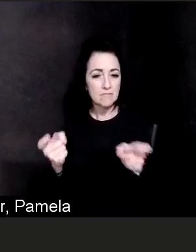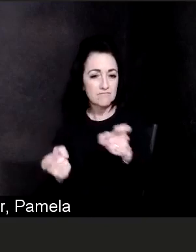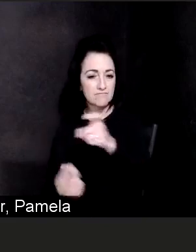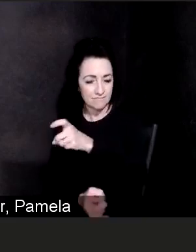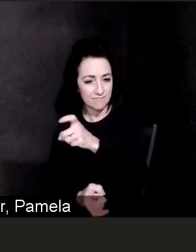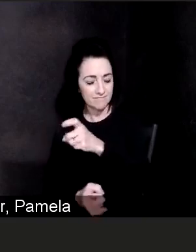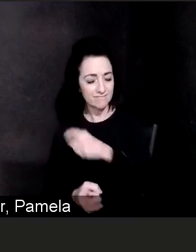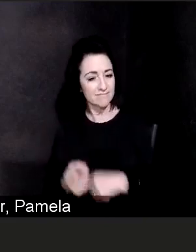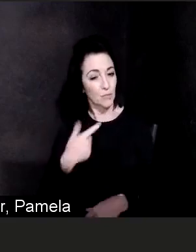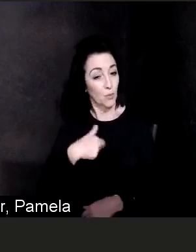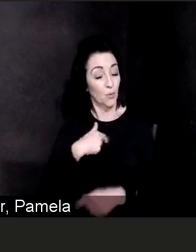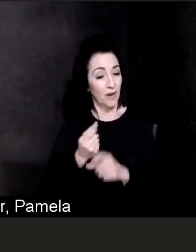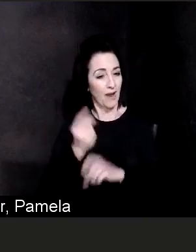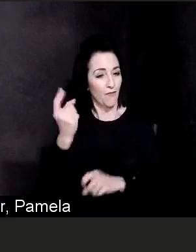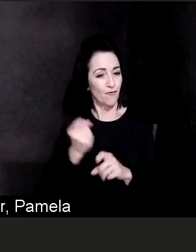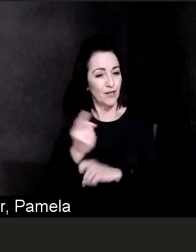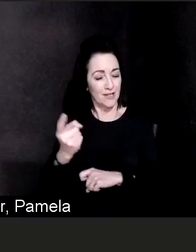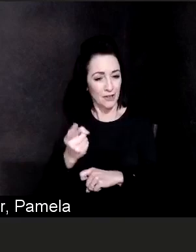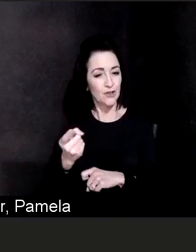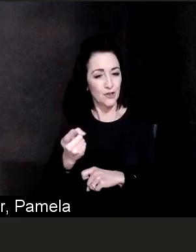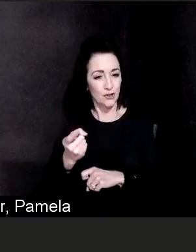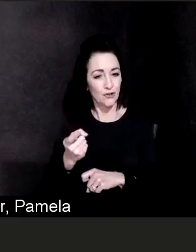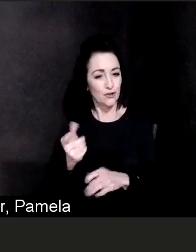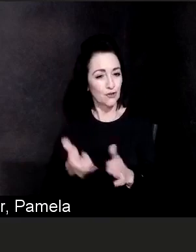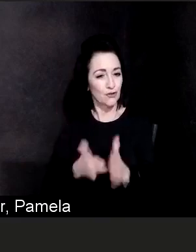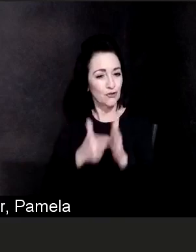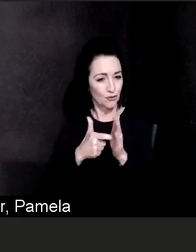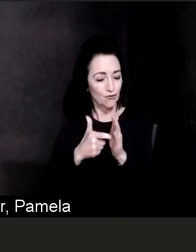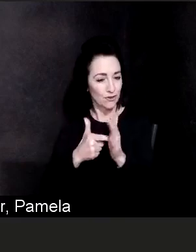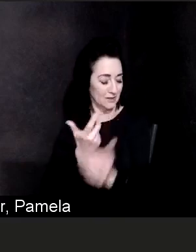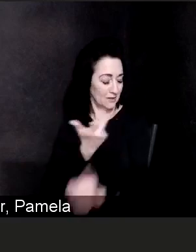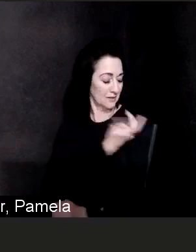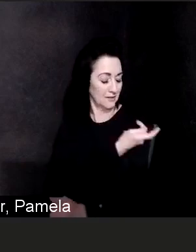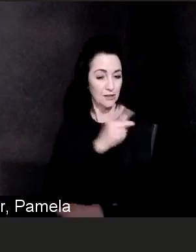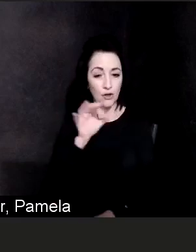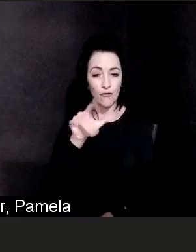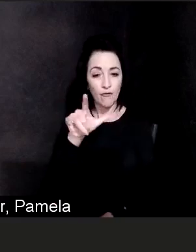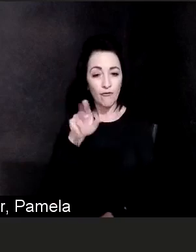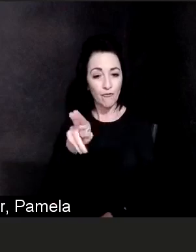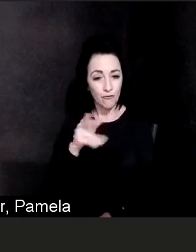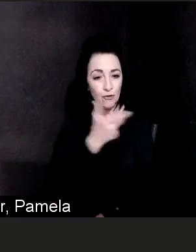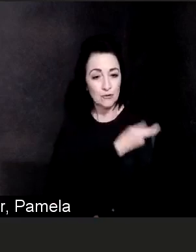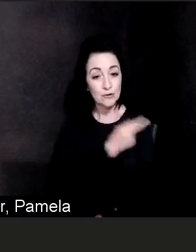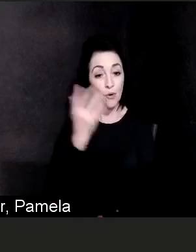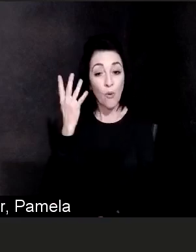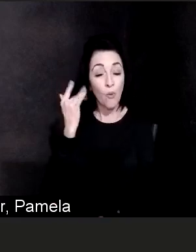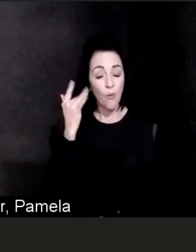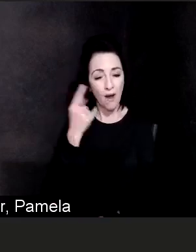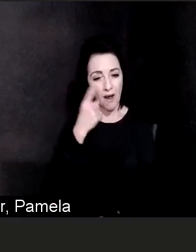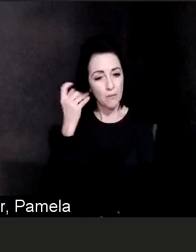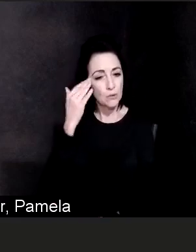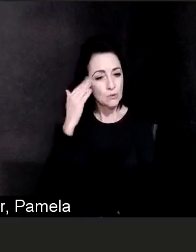because we know that the strains of the flu vaccine that circulate from one year to the next year are different.